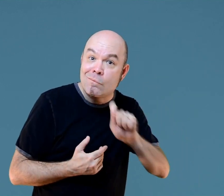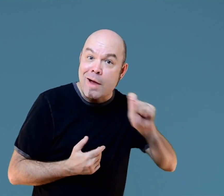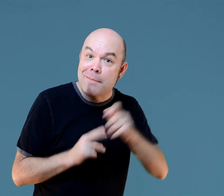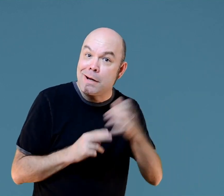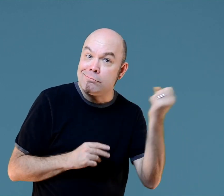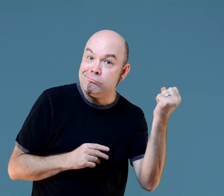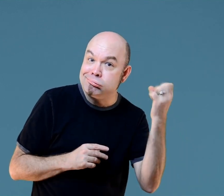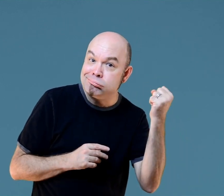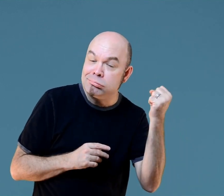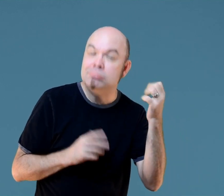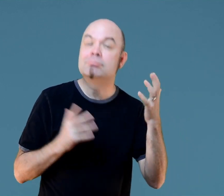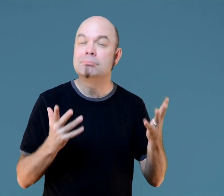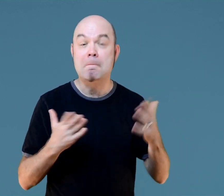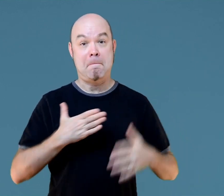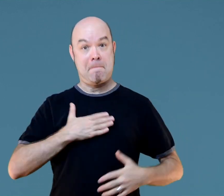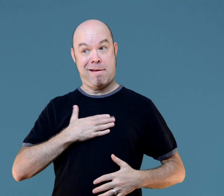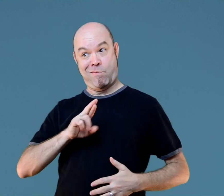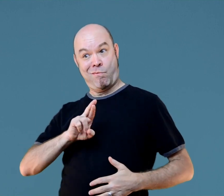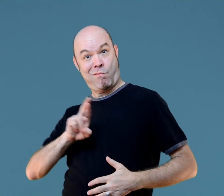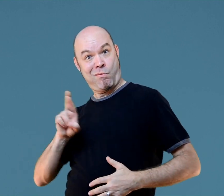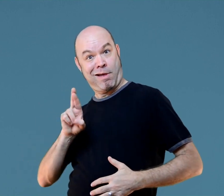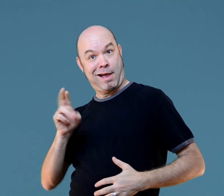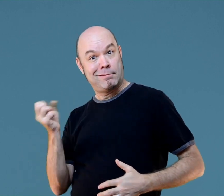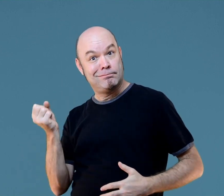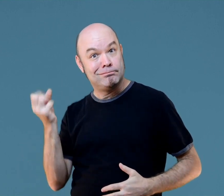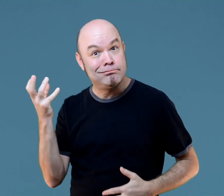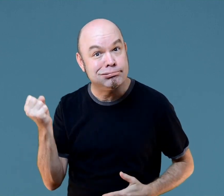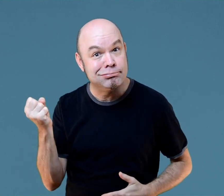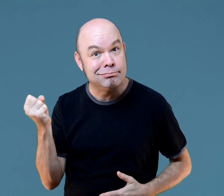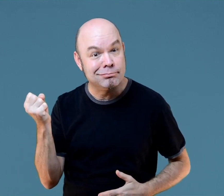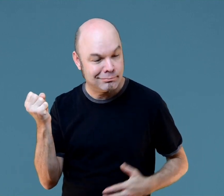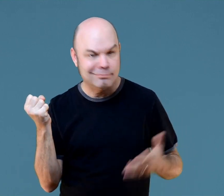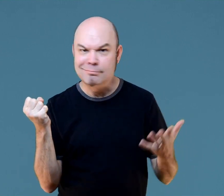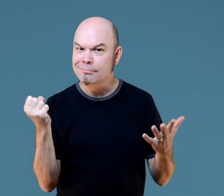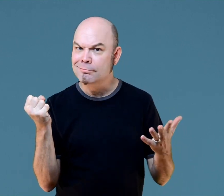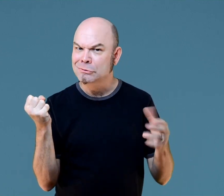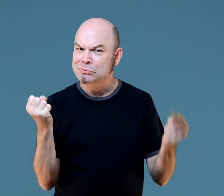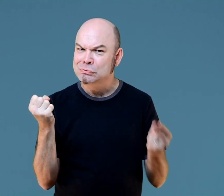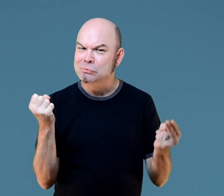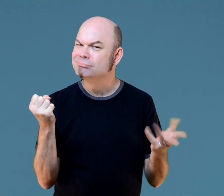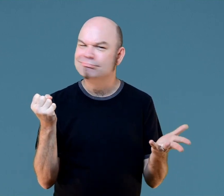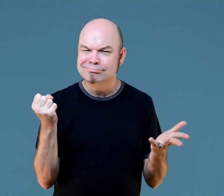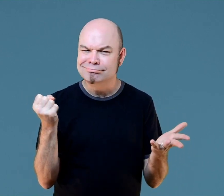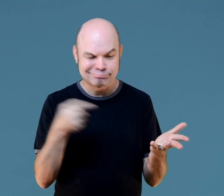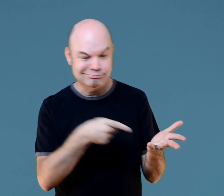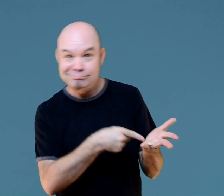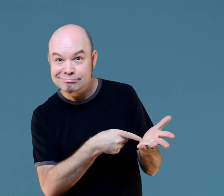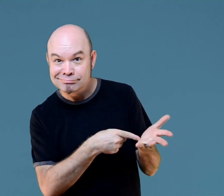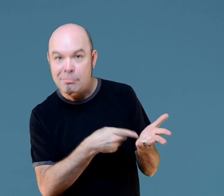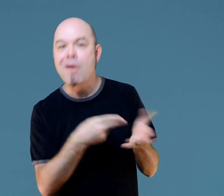Some people write with their left but I, I write and sign a lot with my right. So what about this hand?